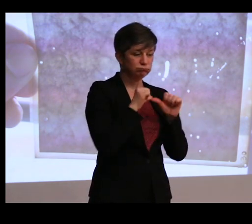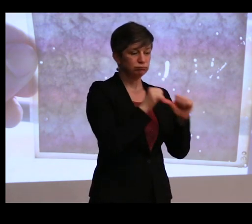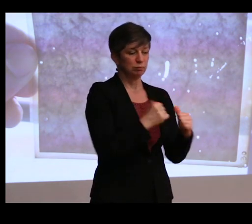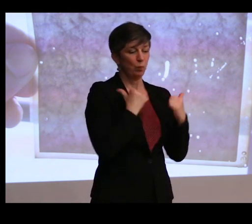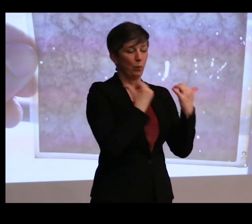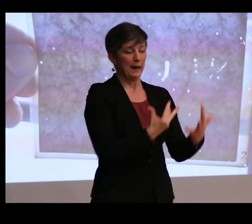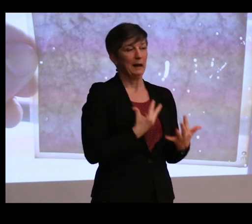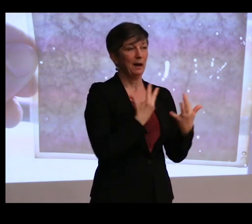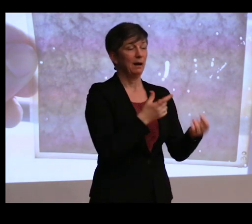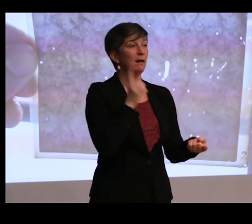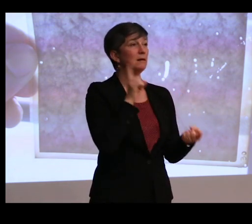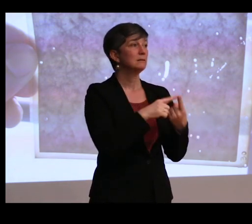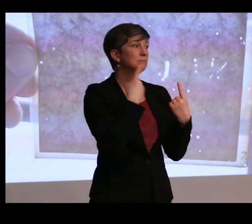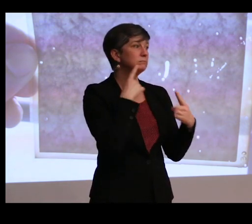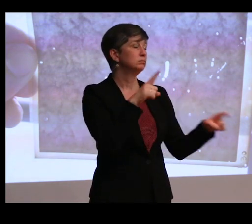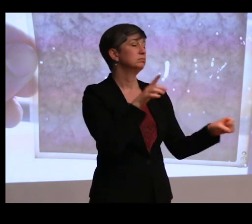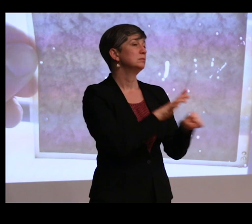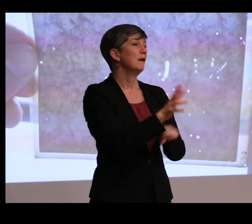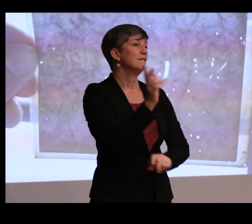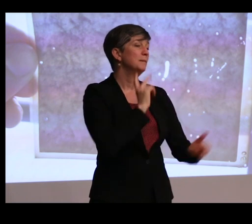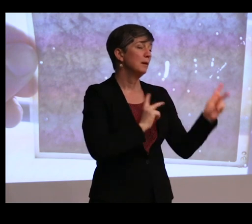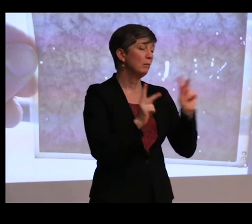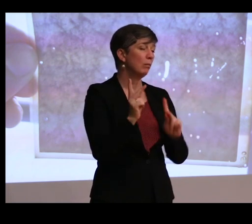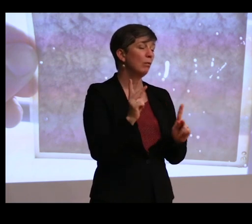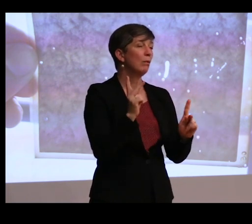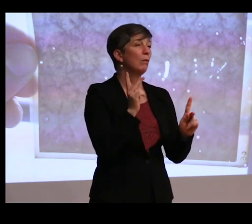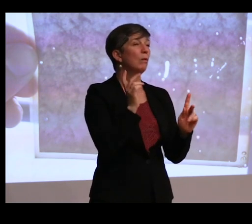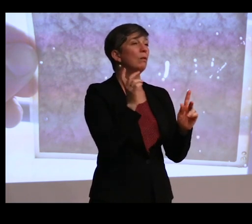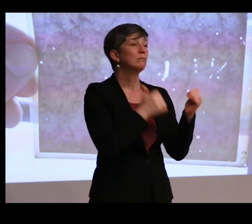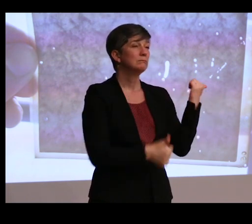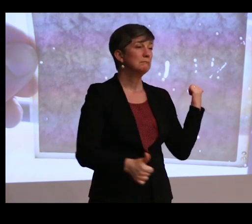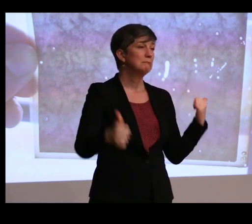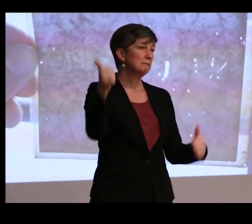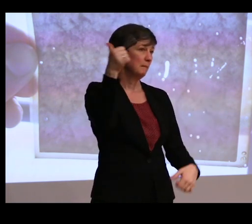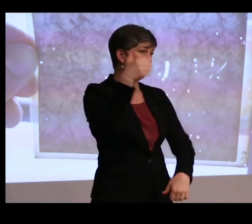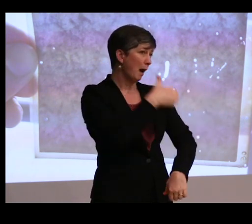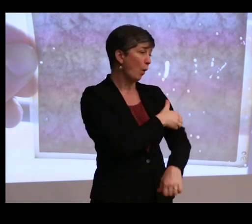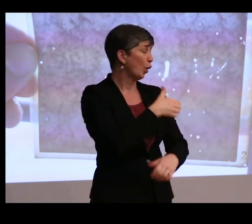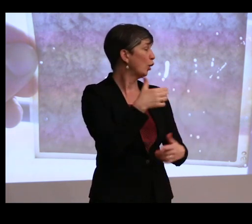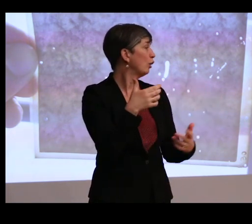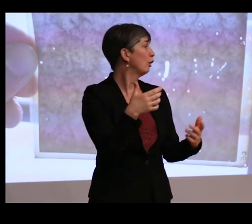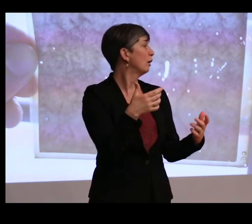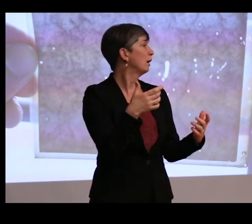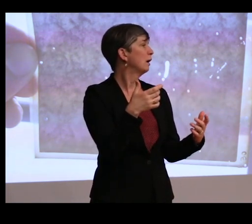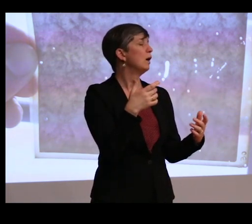until we have enough people in positions of power to say, we're actually going to tell you